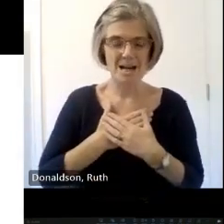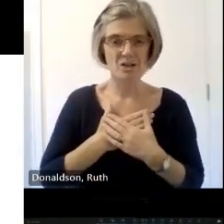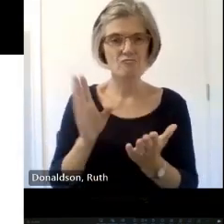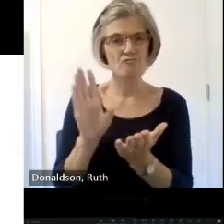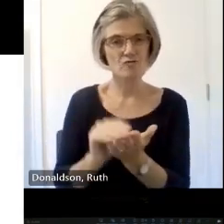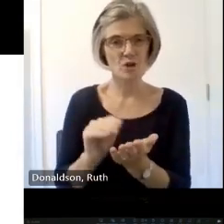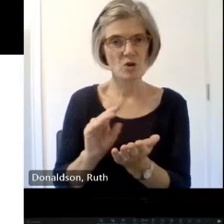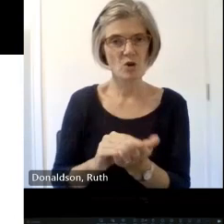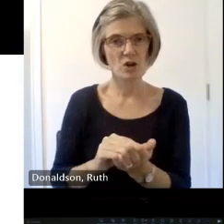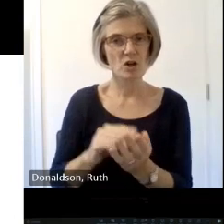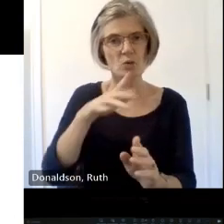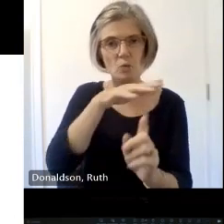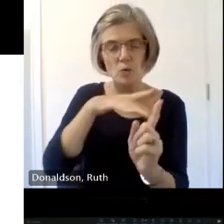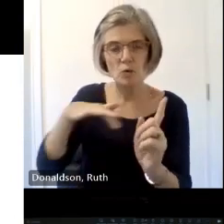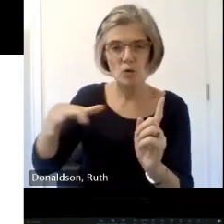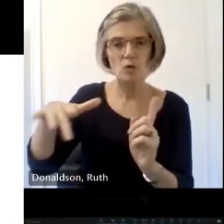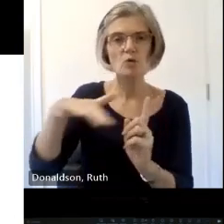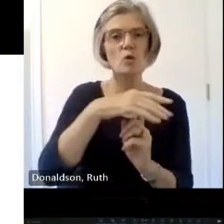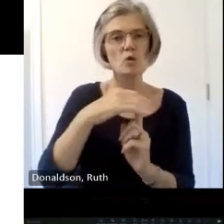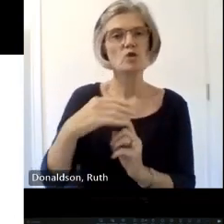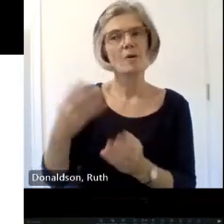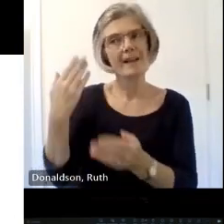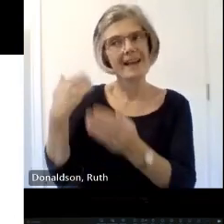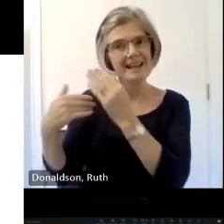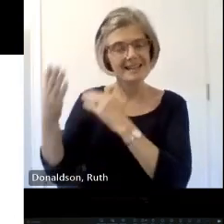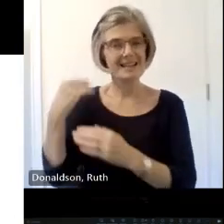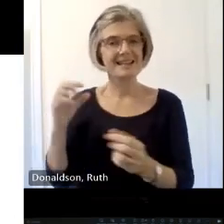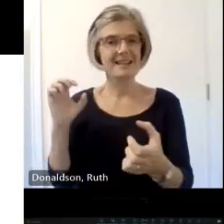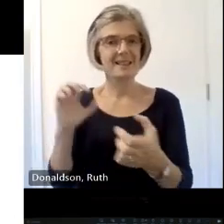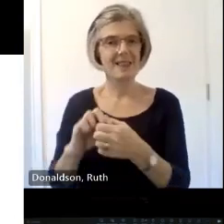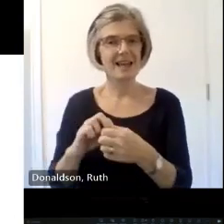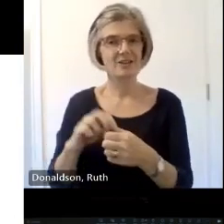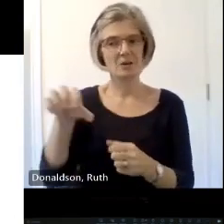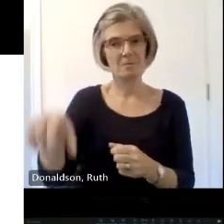through the contents of their places of worship you sound like you're absolutely worth your